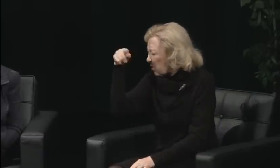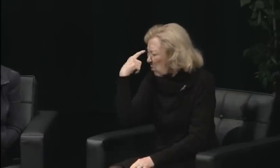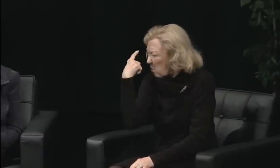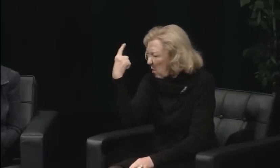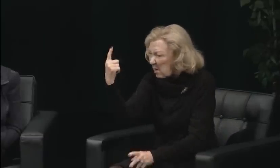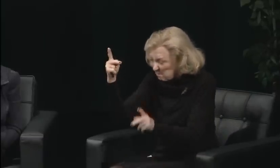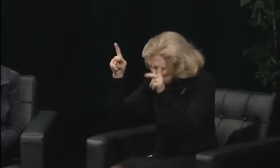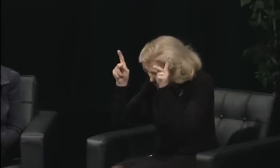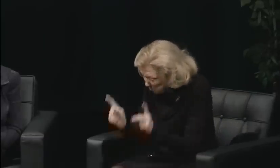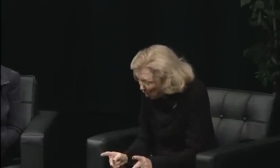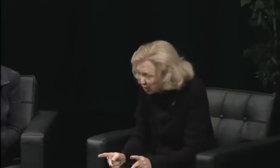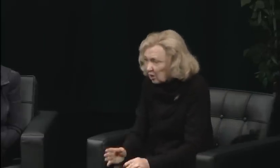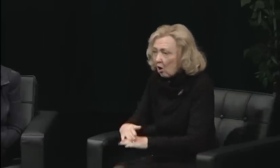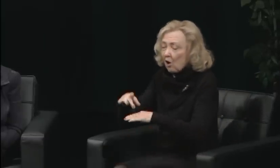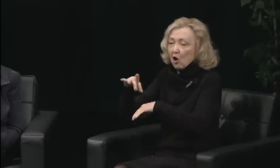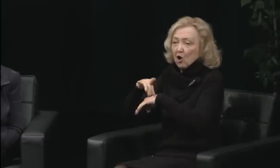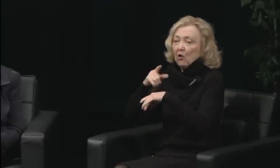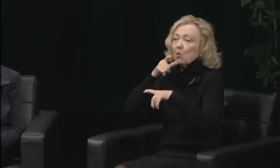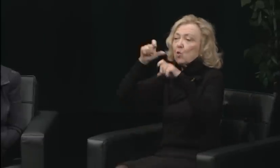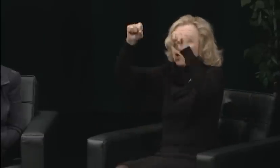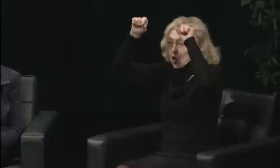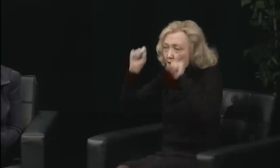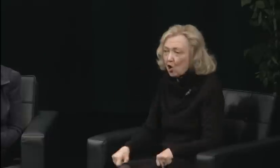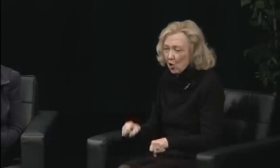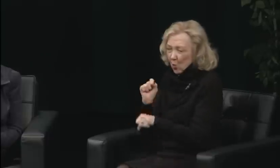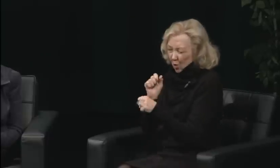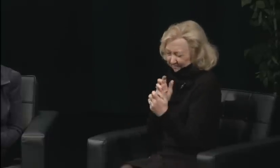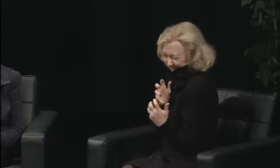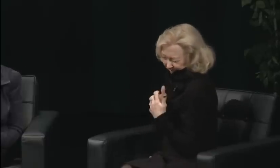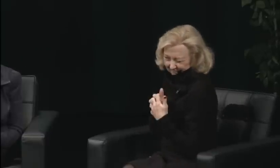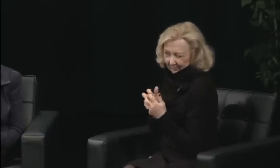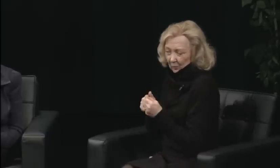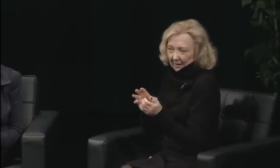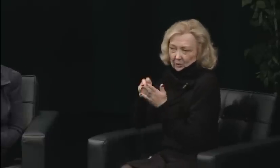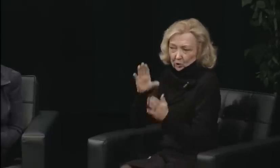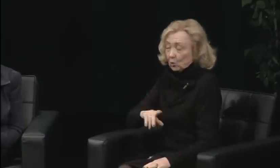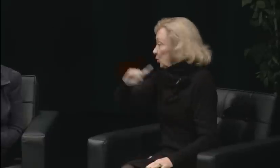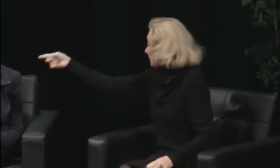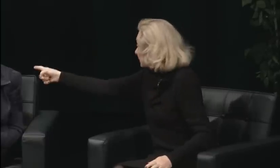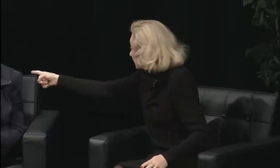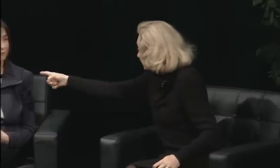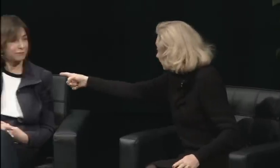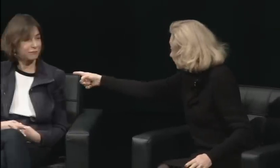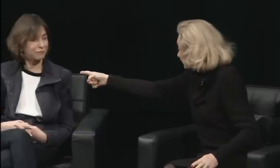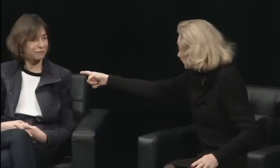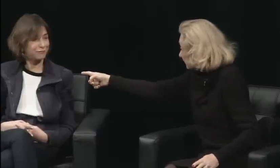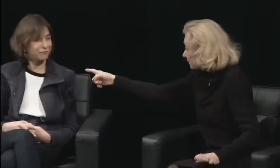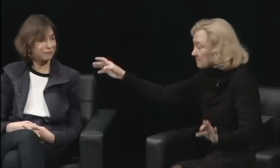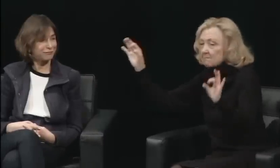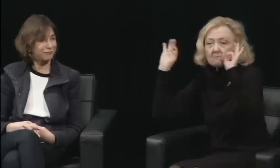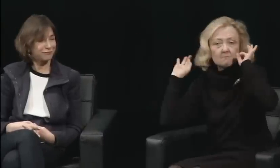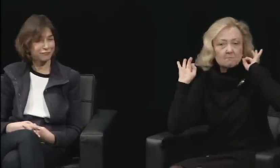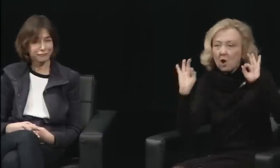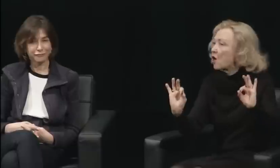I asked if she would come. And I talked to her about the fact that we had impact.